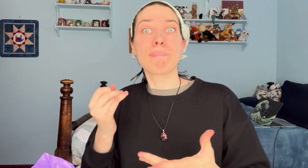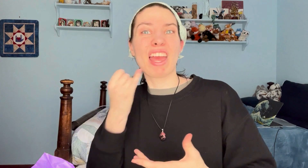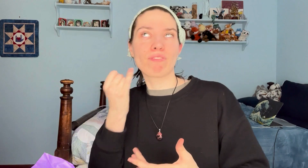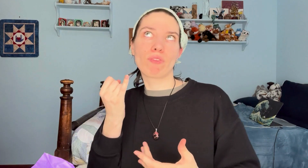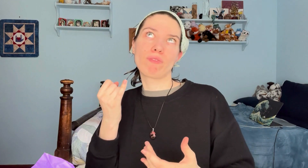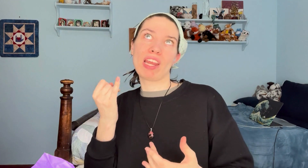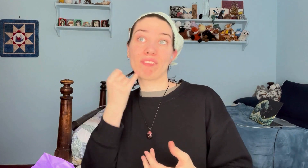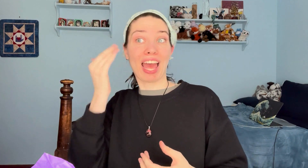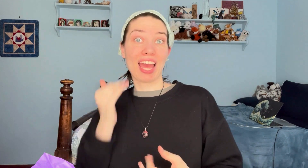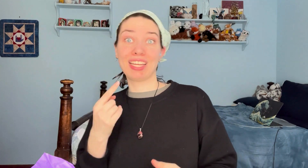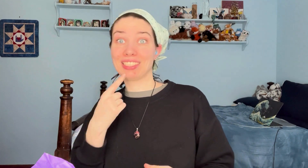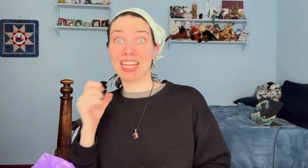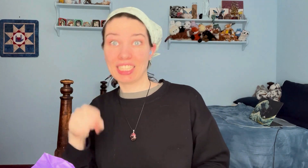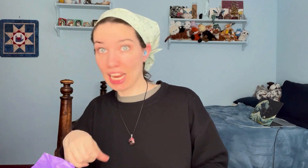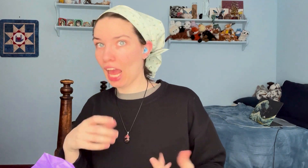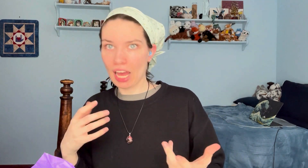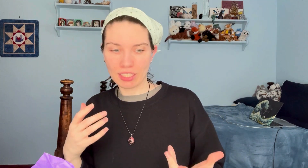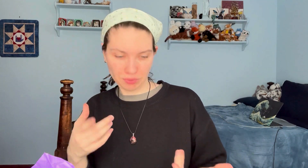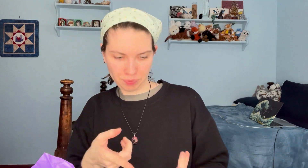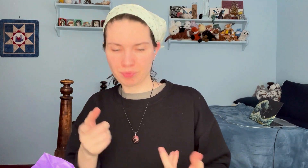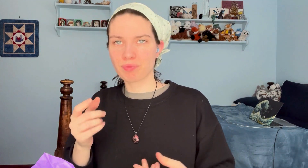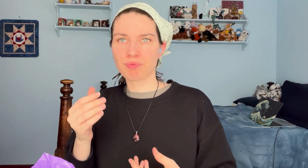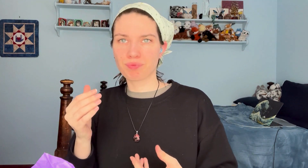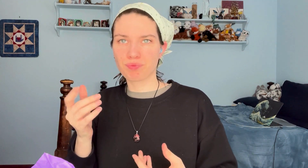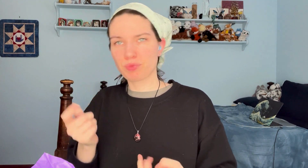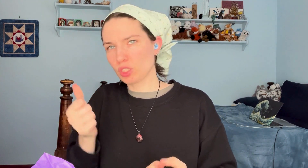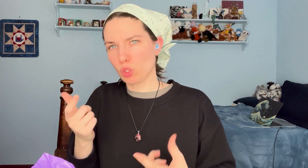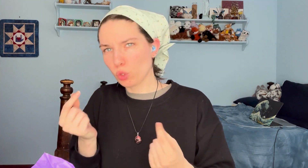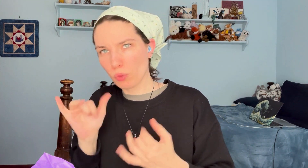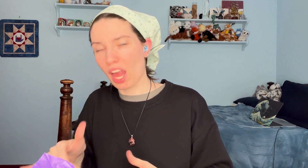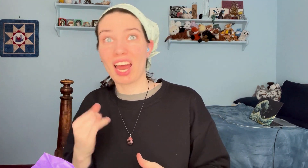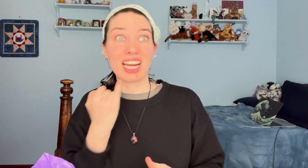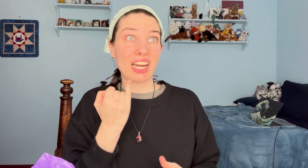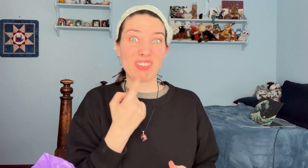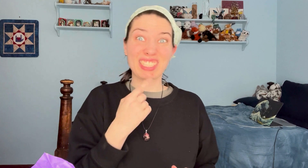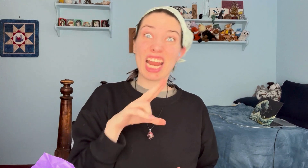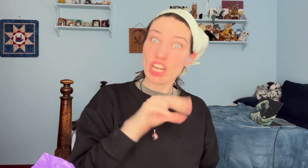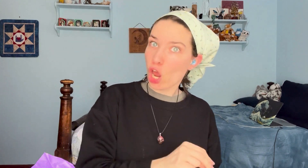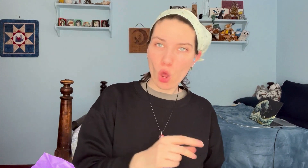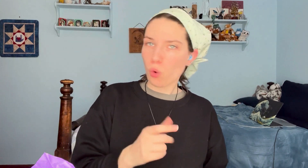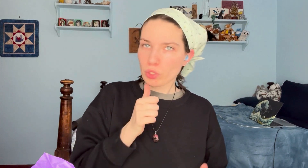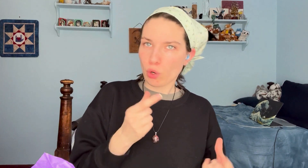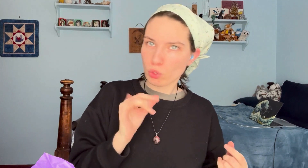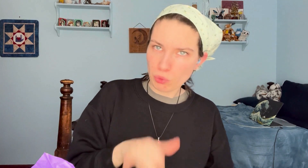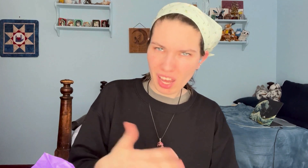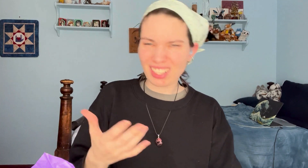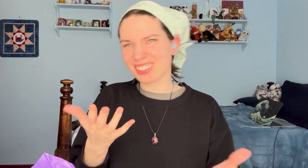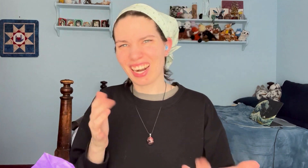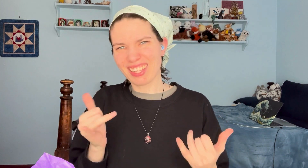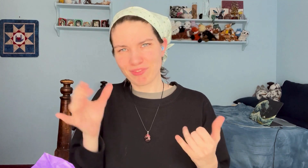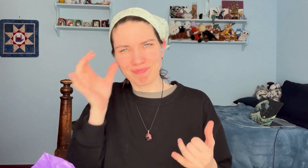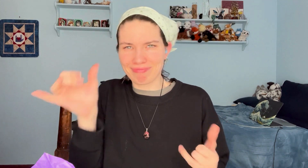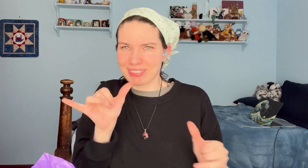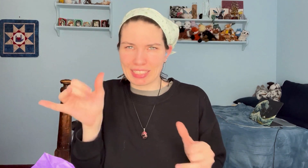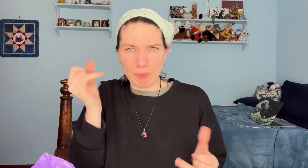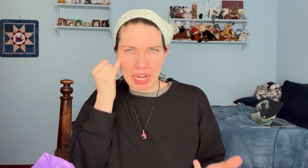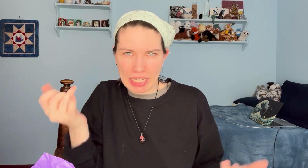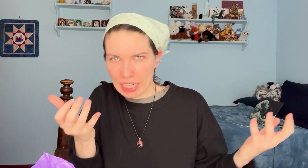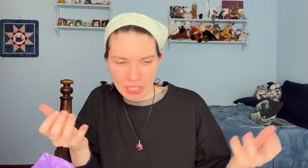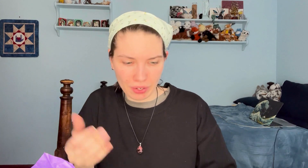If the head says yes, you do that. If it says no, you don't do that. Kinda the same concept, similar idea